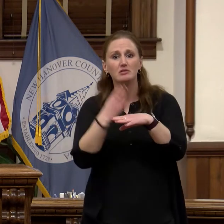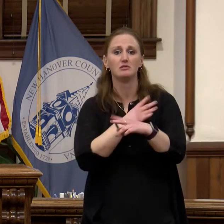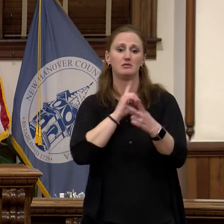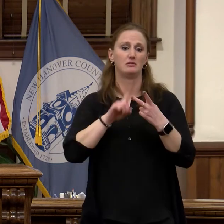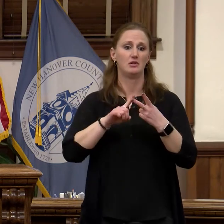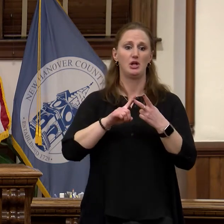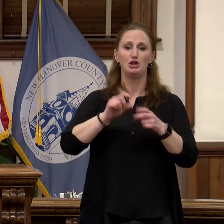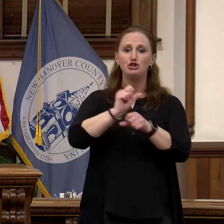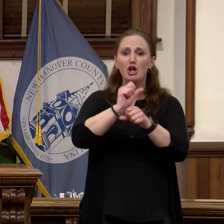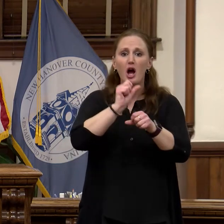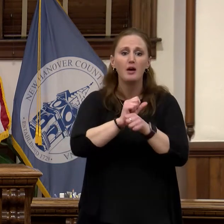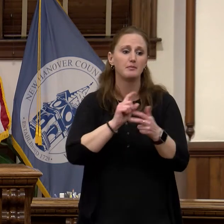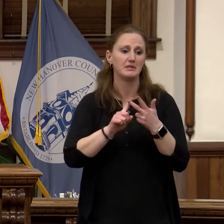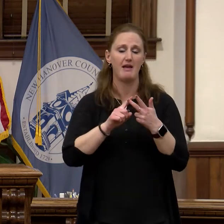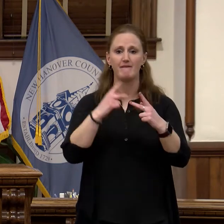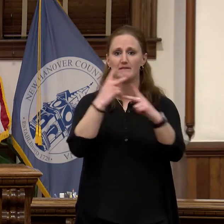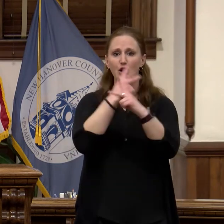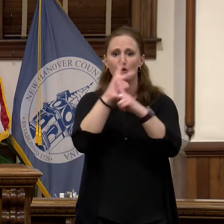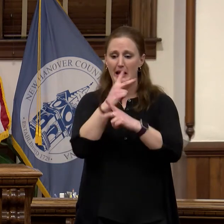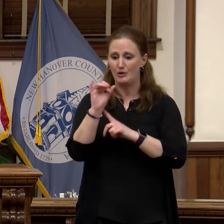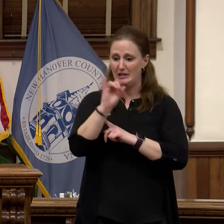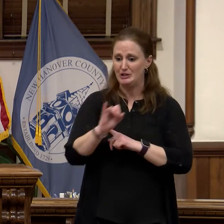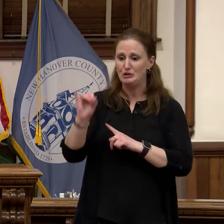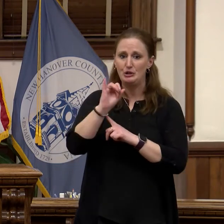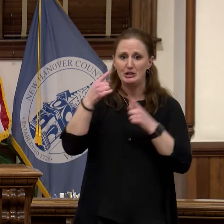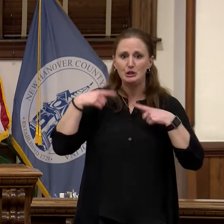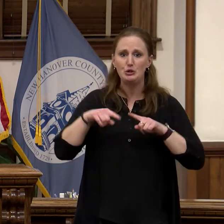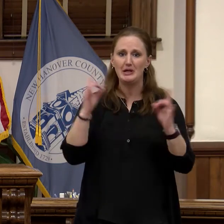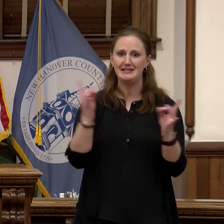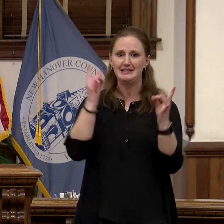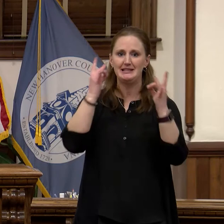navigating insurance and disaster assistance processes. We're helping more